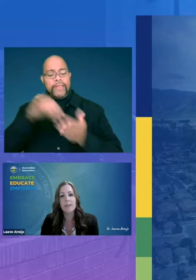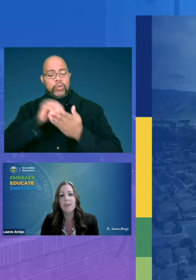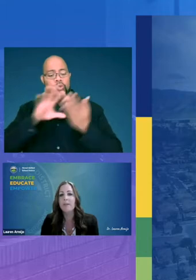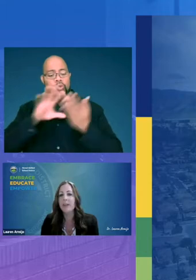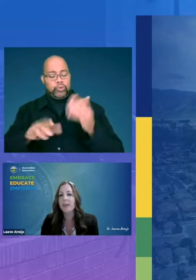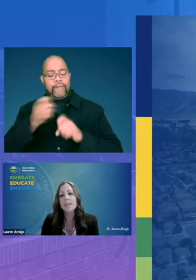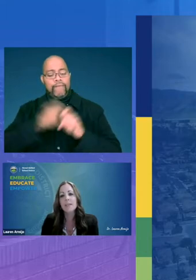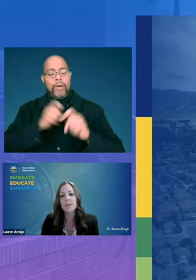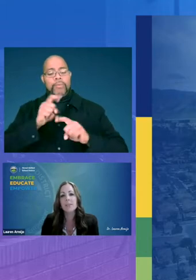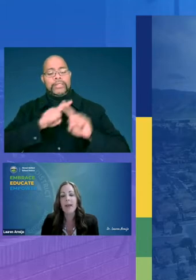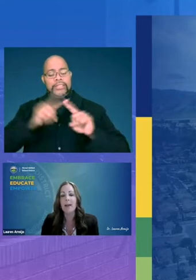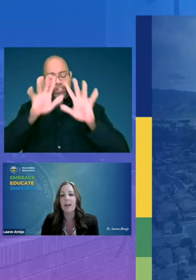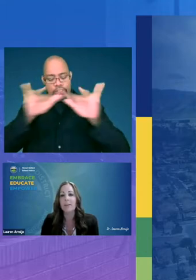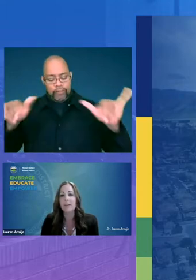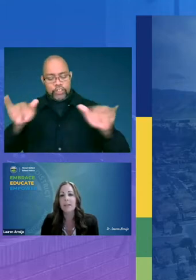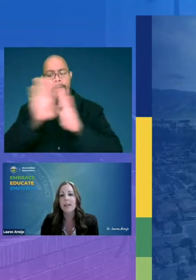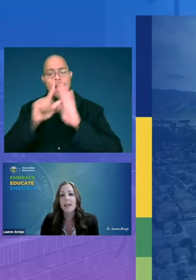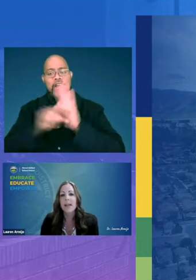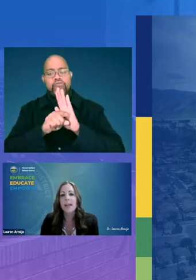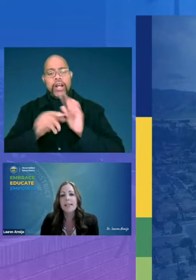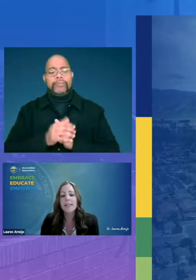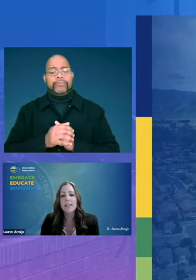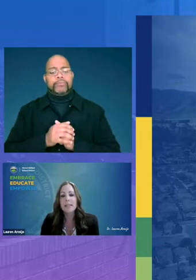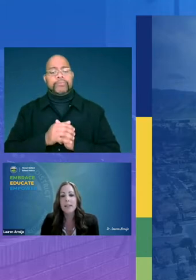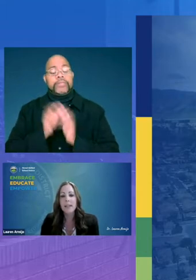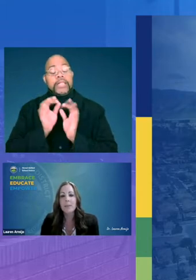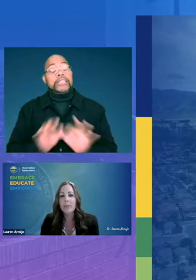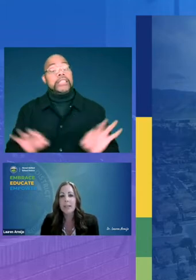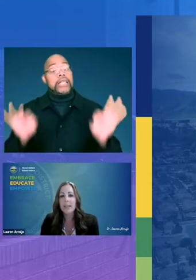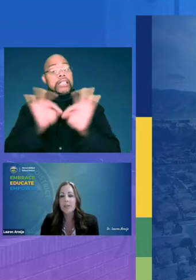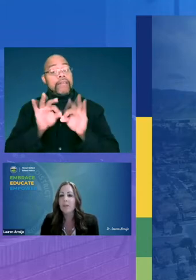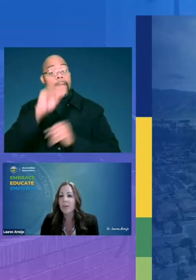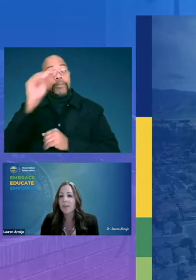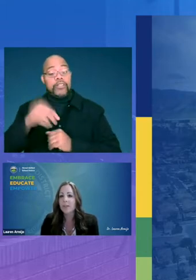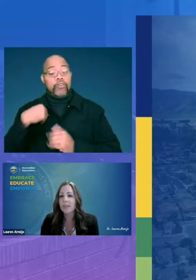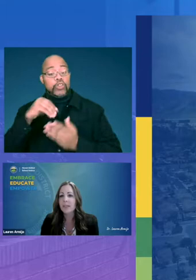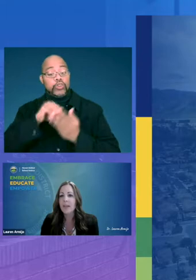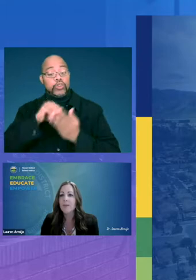from very diverse backgrounds a significant percentage of our students come from